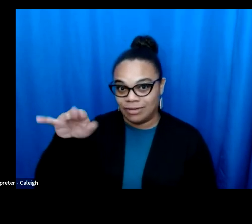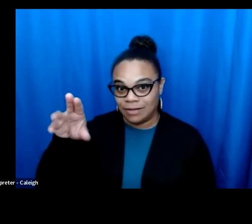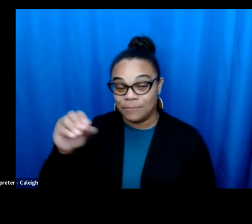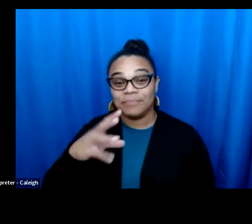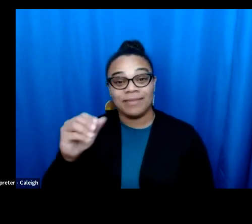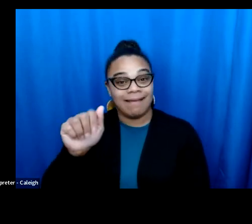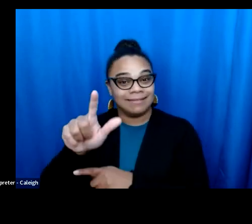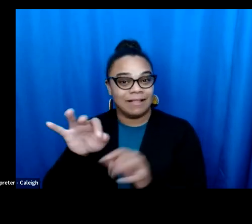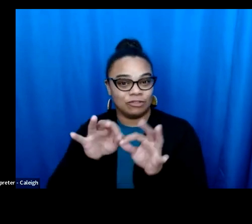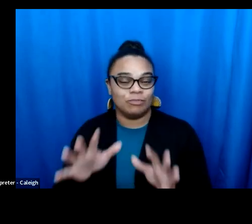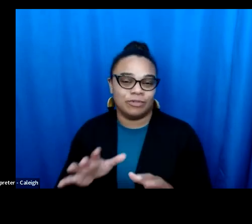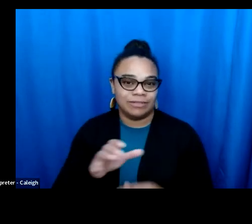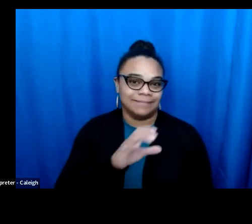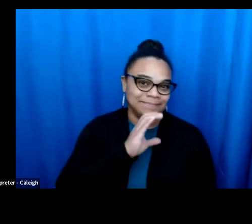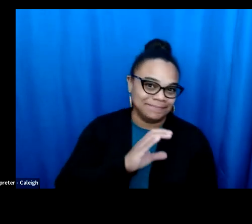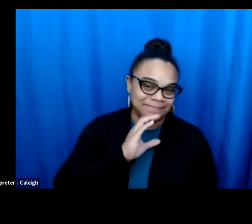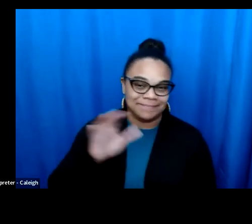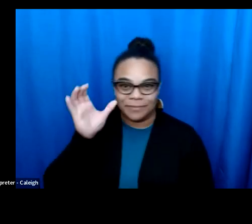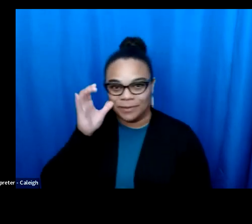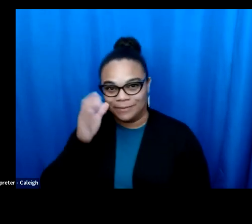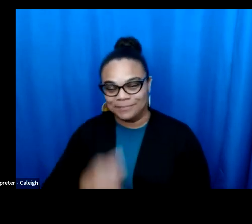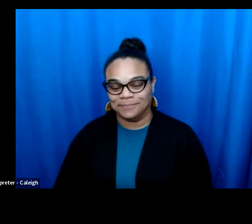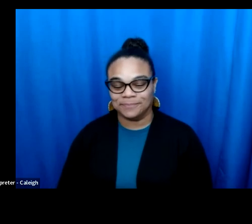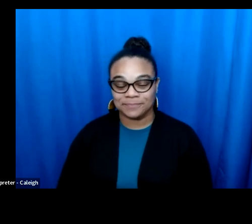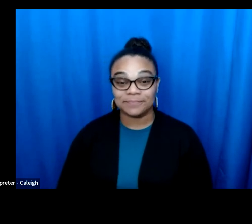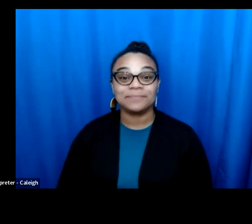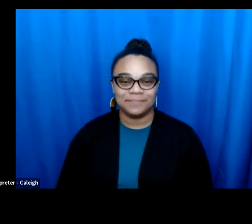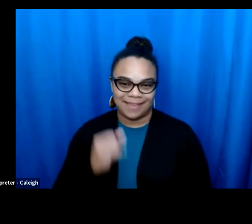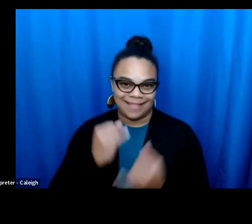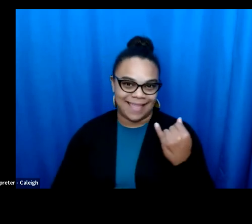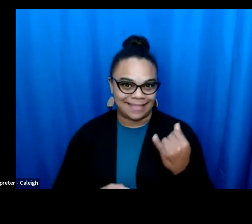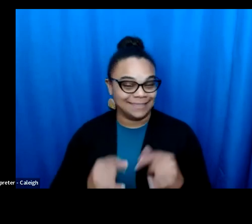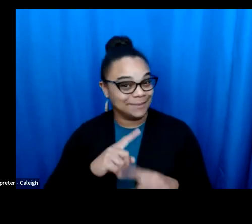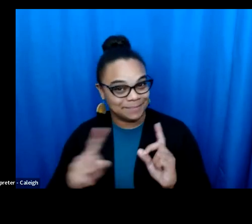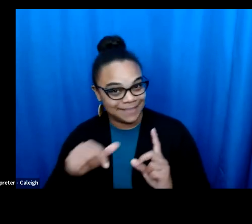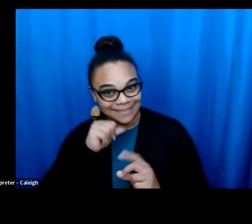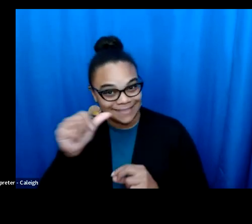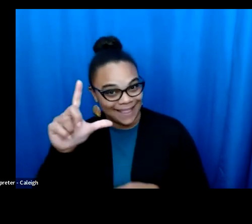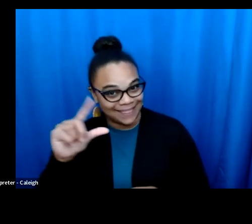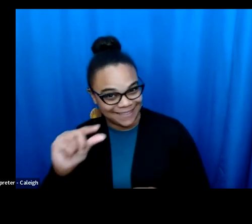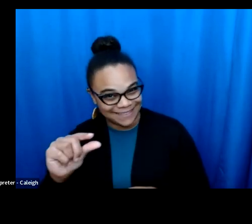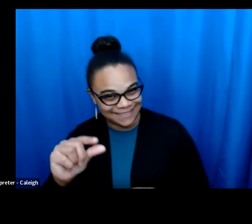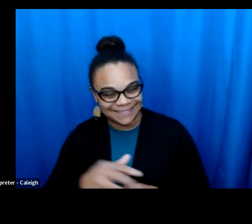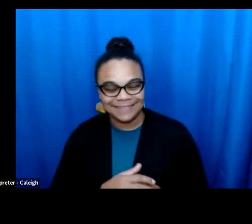Also, thank you to our captioner Jamie Pellegrino from LNS Captioning and our ASL interpreters, Caleigh Collins and Carrie Moore . And finally but not least, I